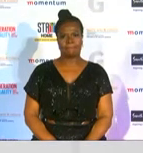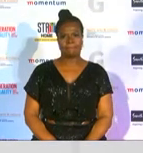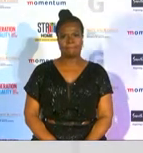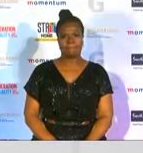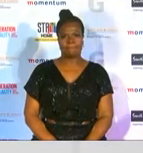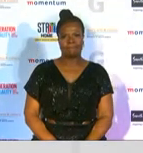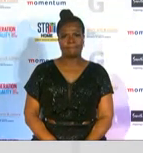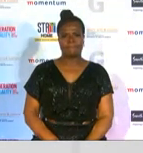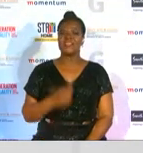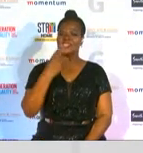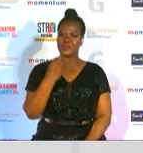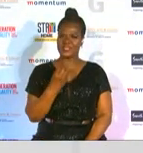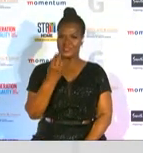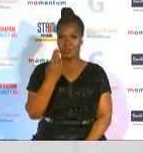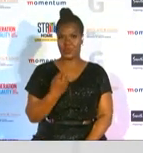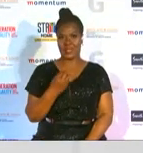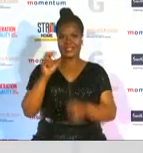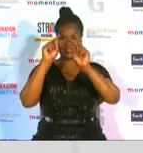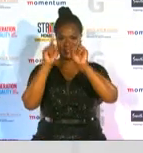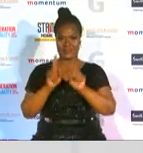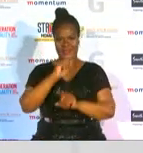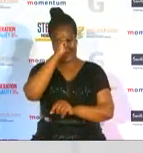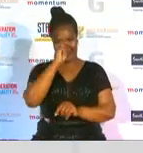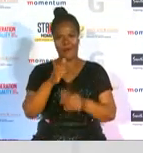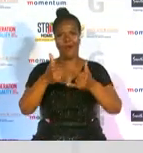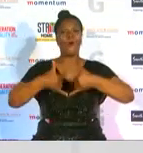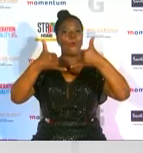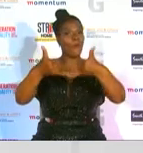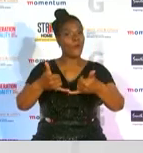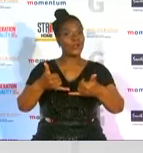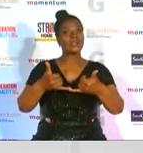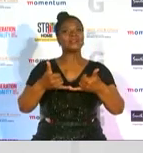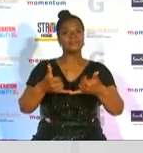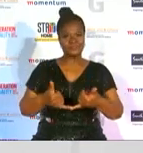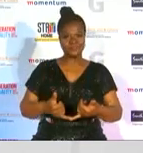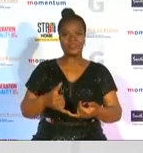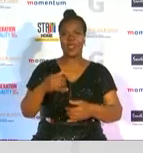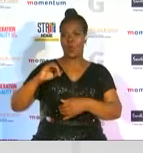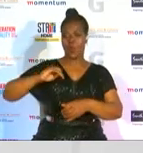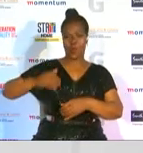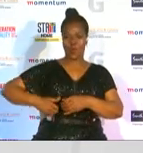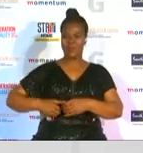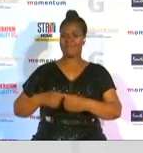and the 2020 special recognition award goes to a woman with a decades of work under her belt